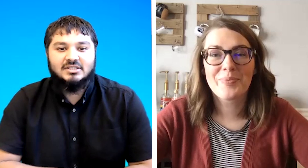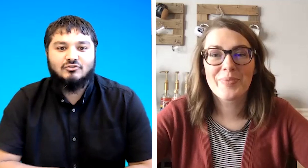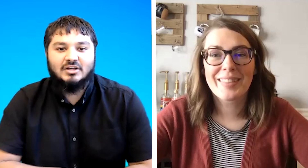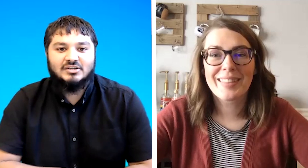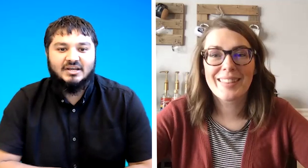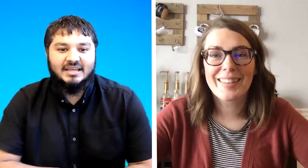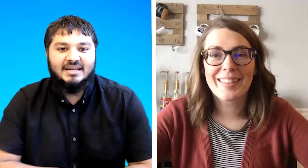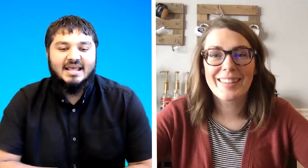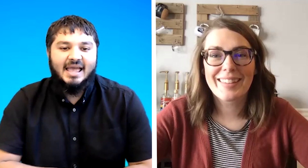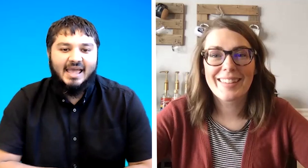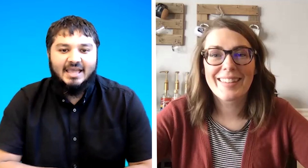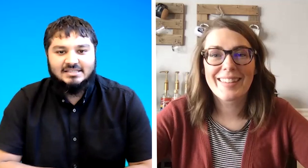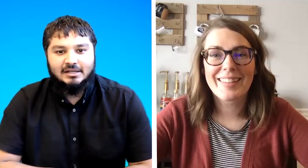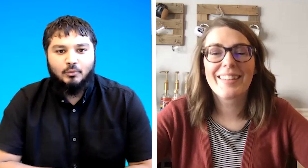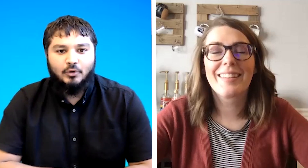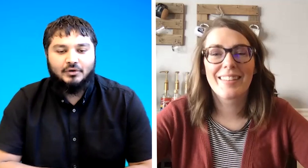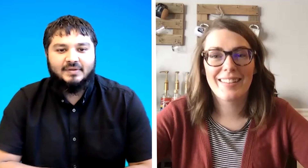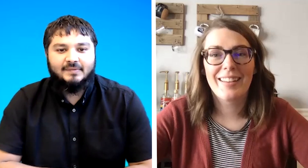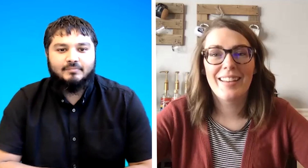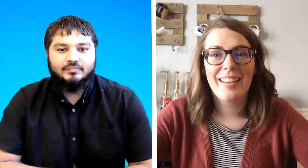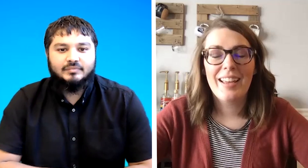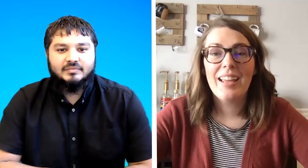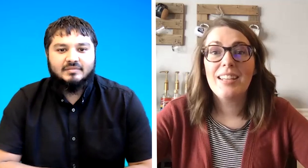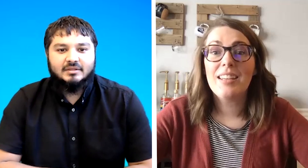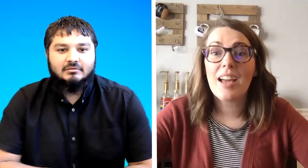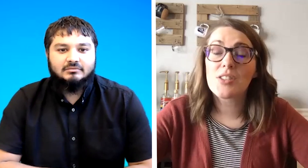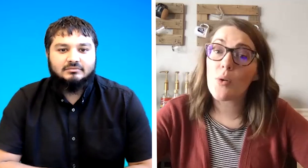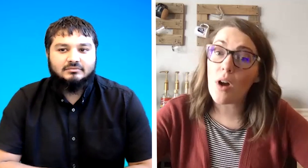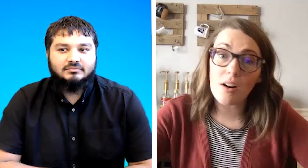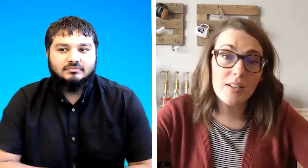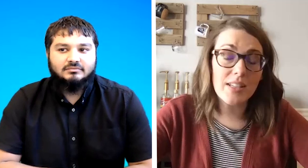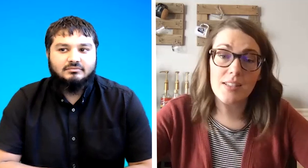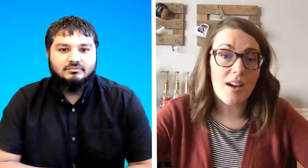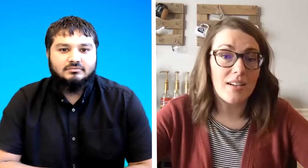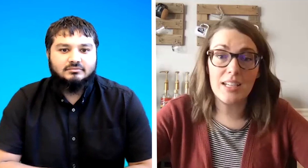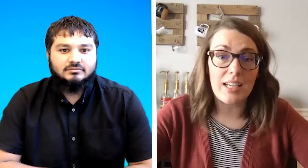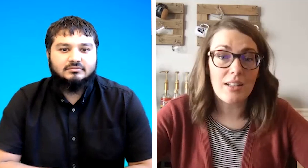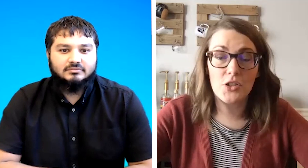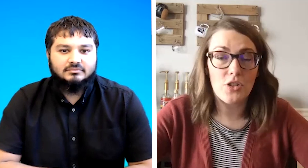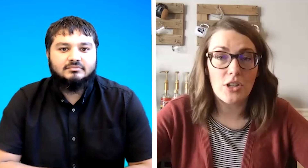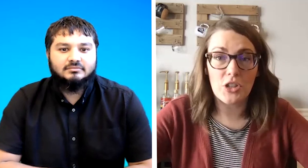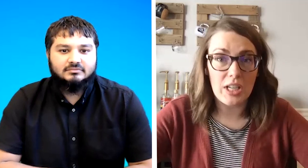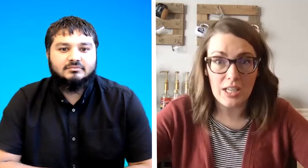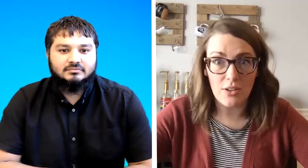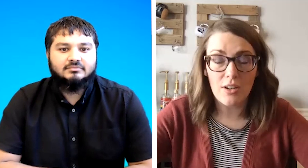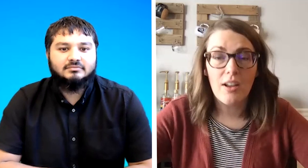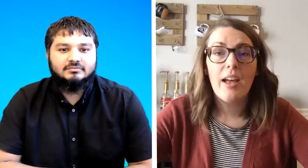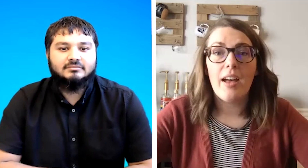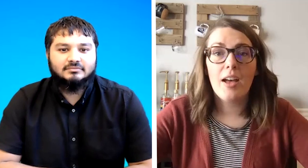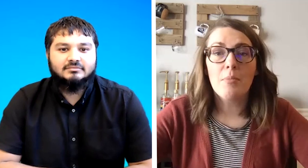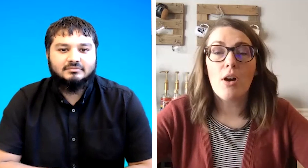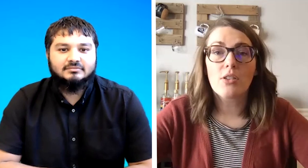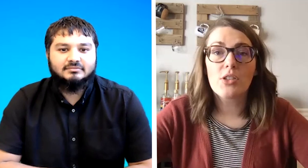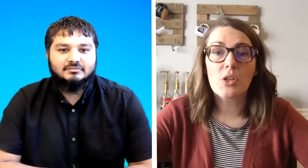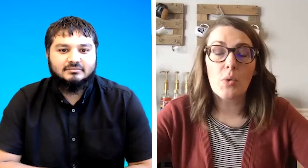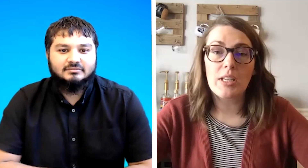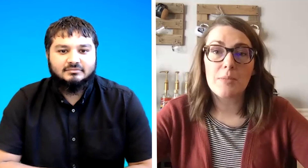structure in asl work yes so ours is not in an english structure either um ours is going to be